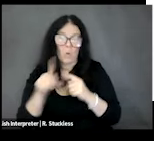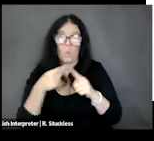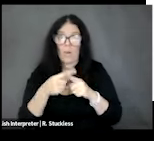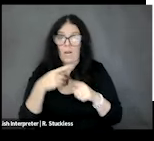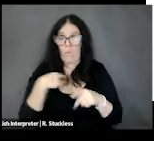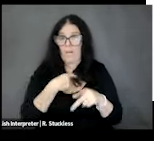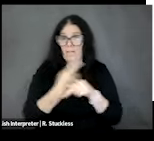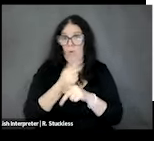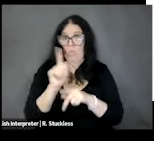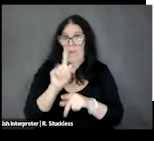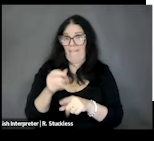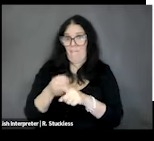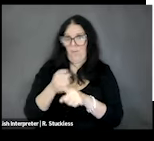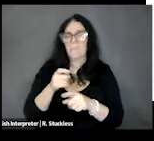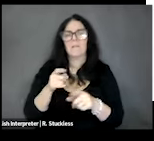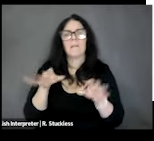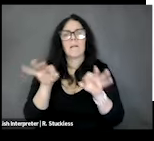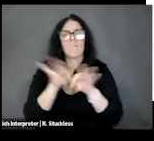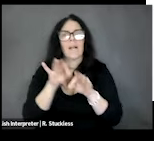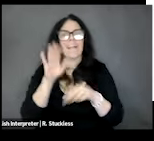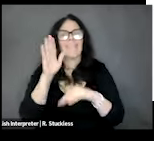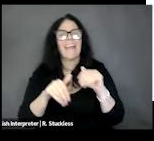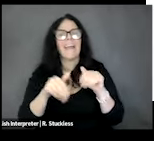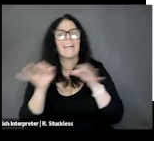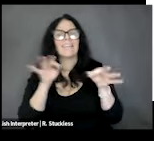it's a lot easier than to put out a prescribed diet, or what we would call a